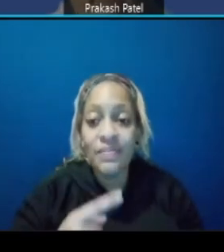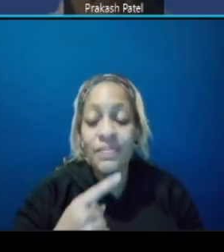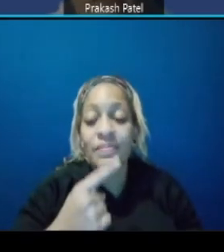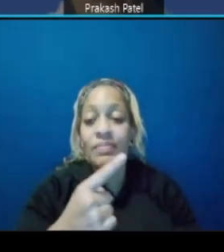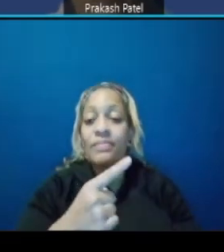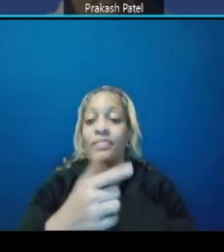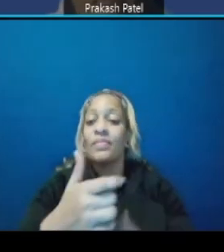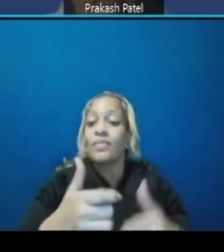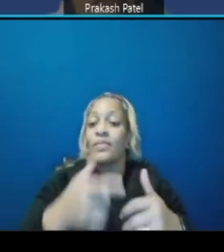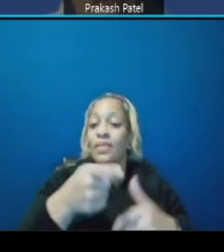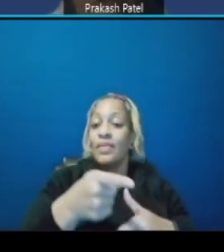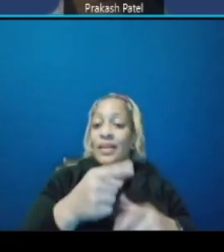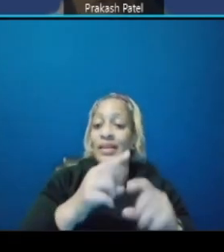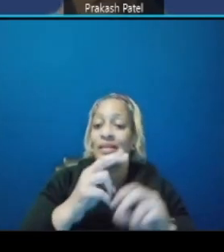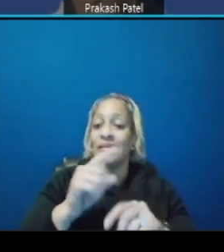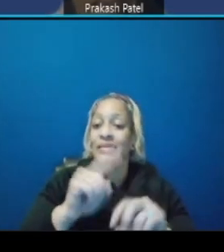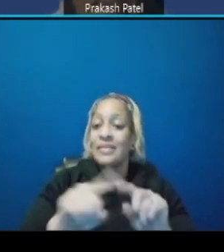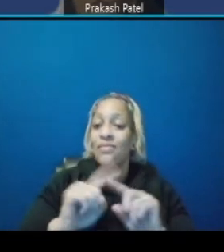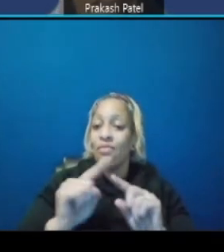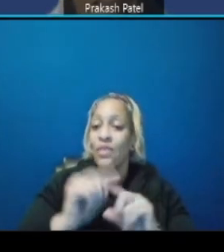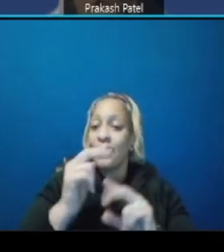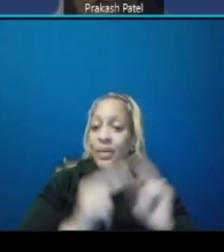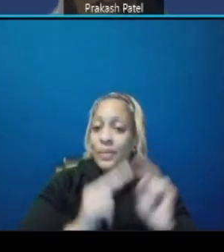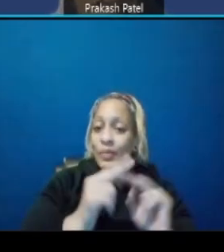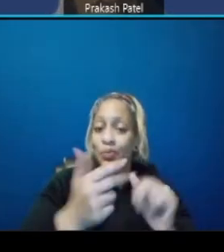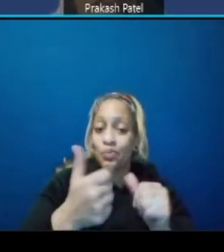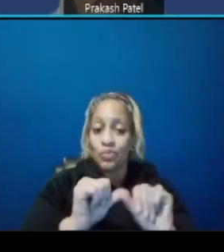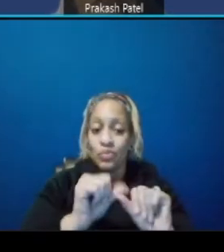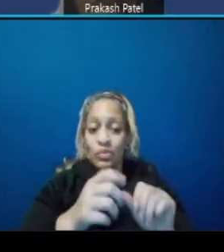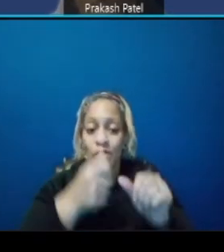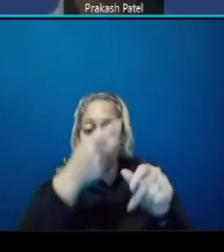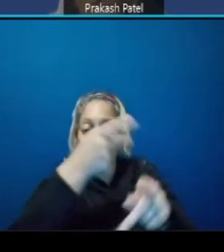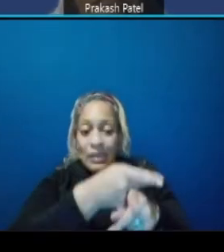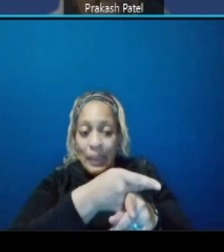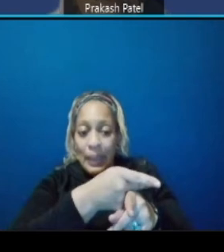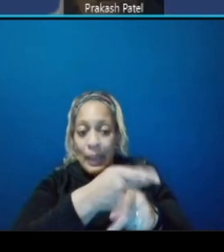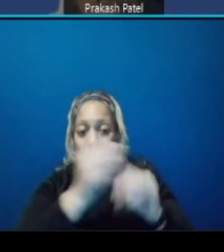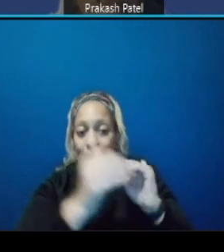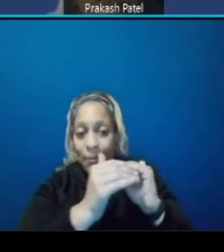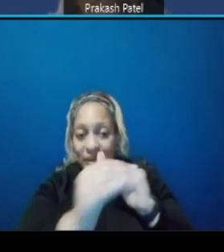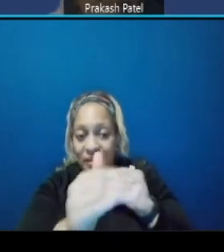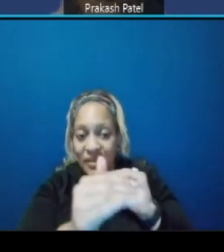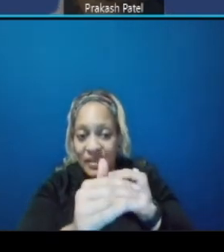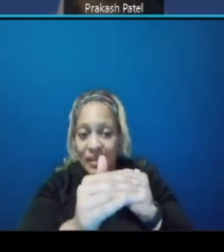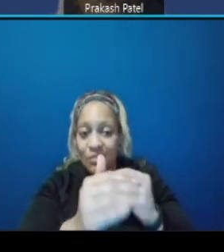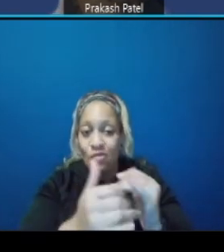and we are trying to maintain as they are as soon as they start coming on to